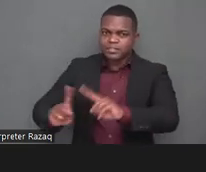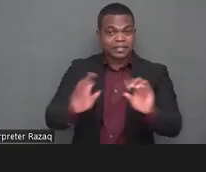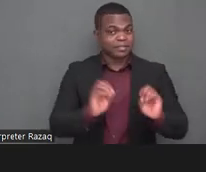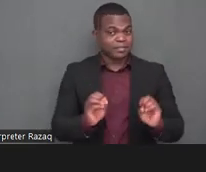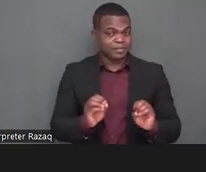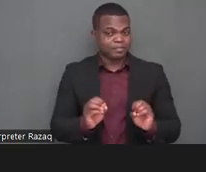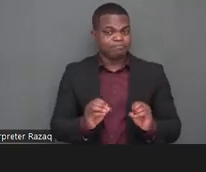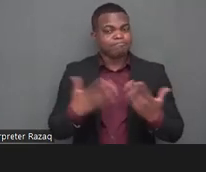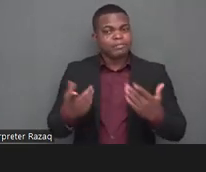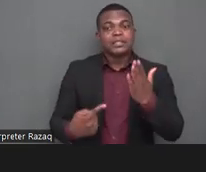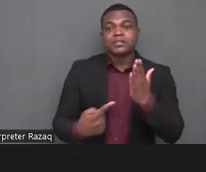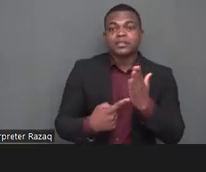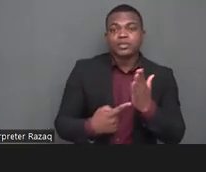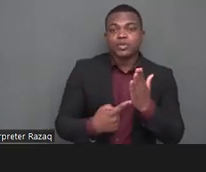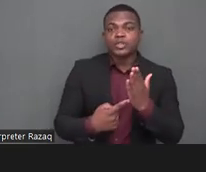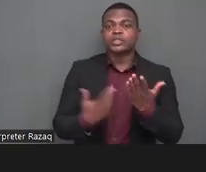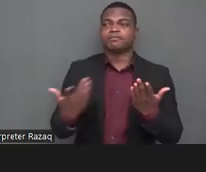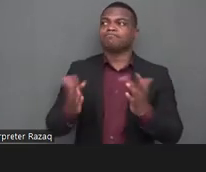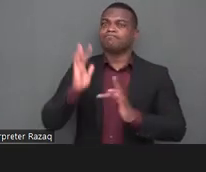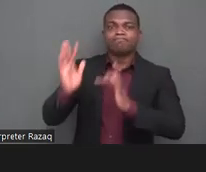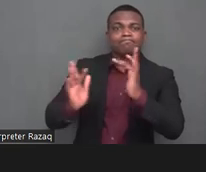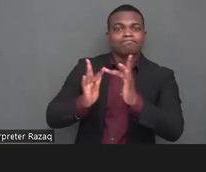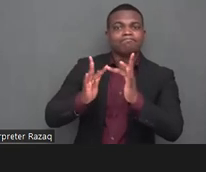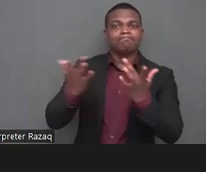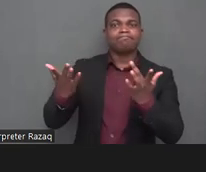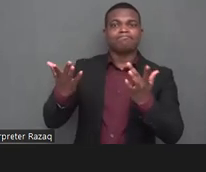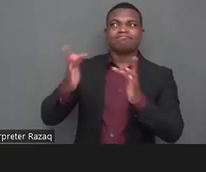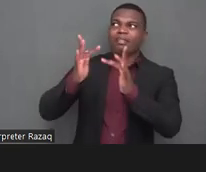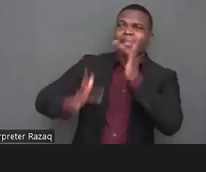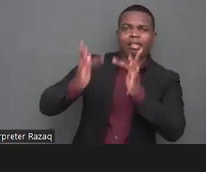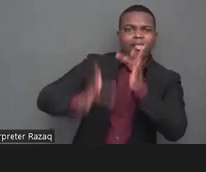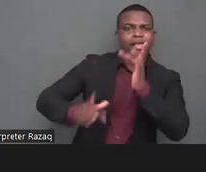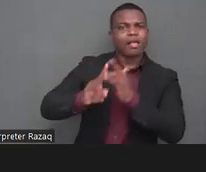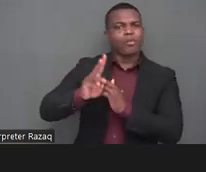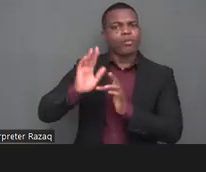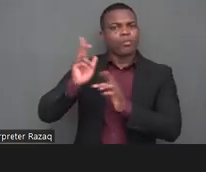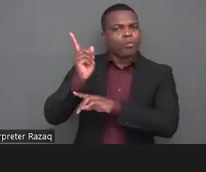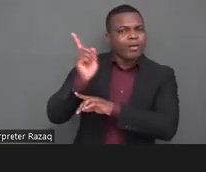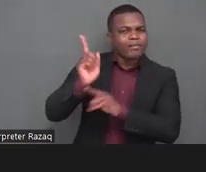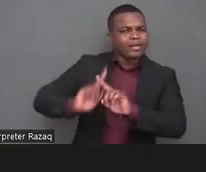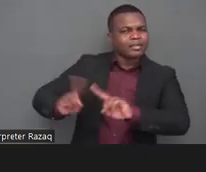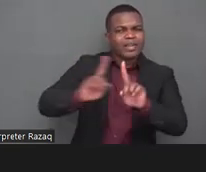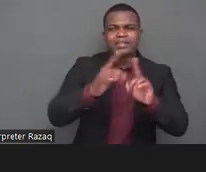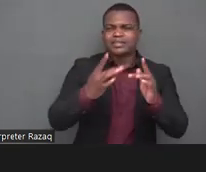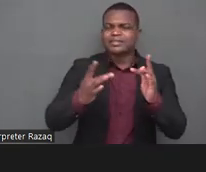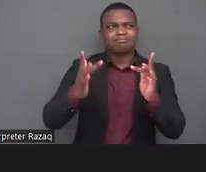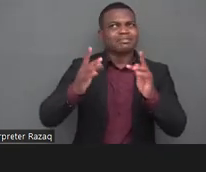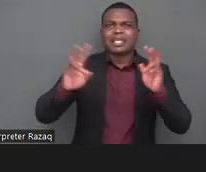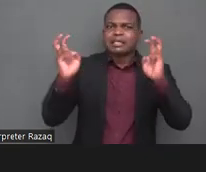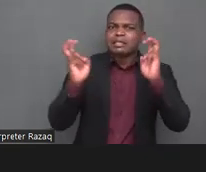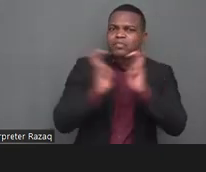cannot be taught through digital platforms for example braille and other concepts may require